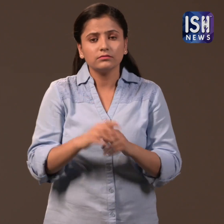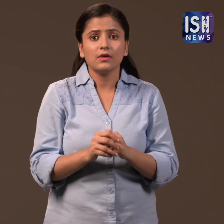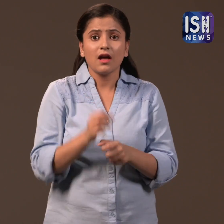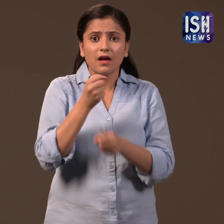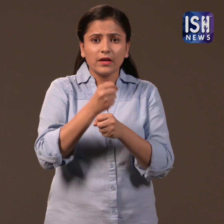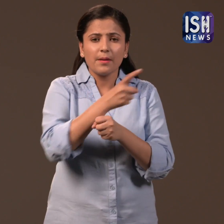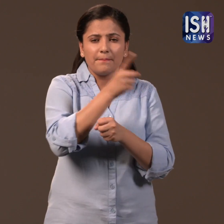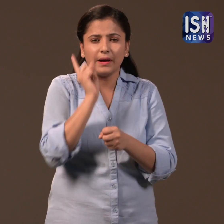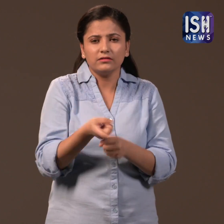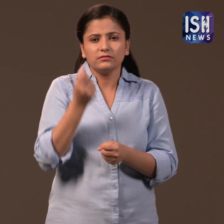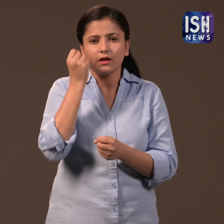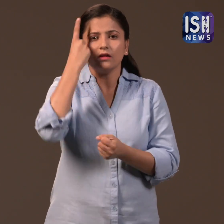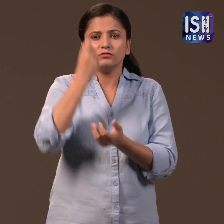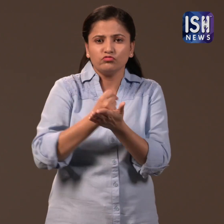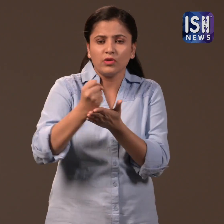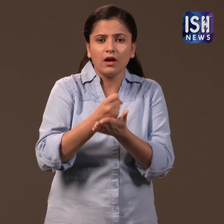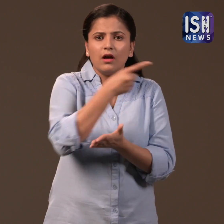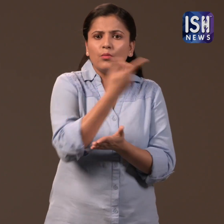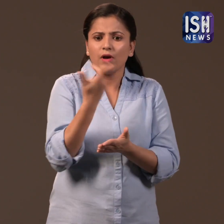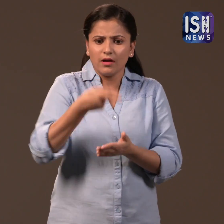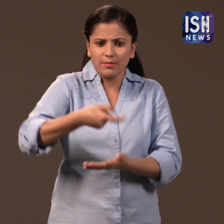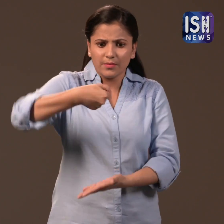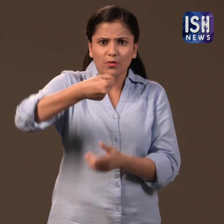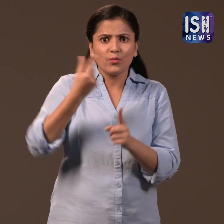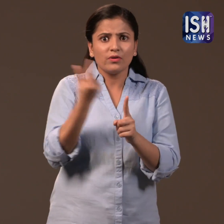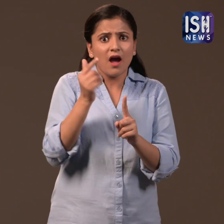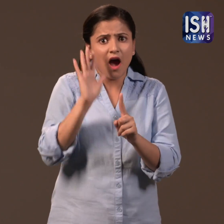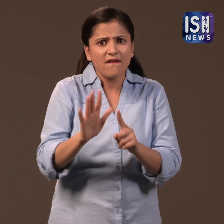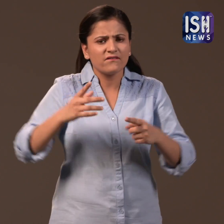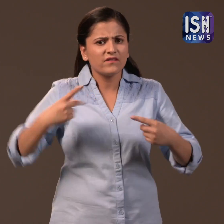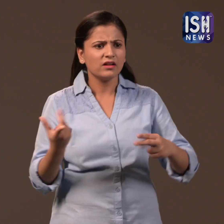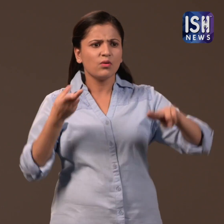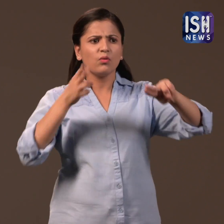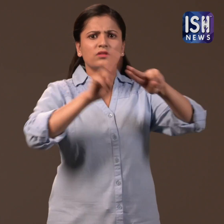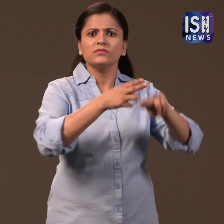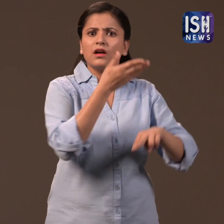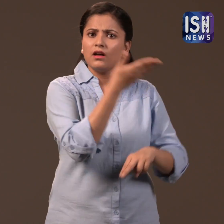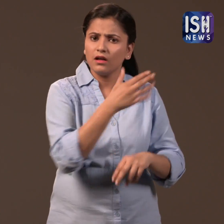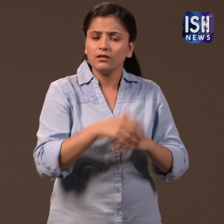The Government must try to understand that plastic bags have many uses. They can not ban it immediately.